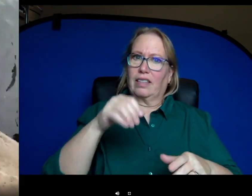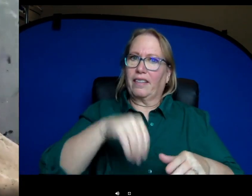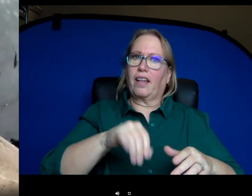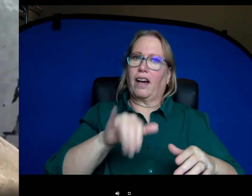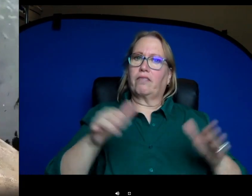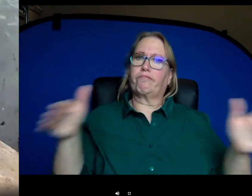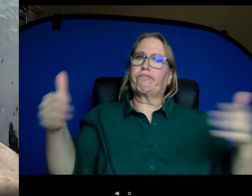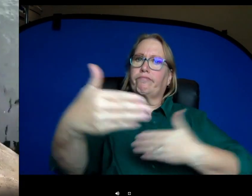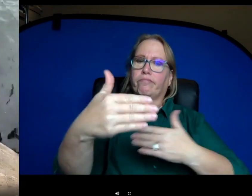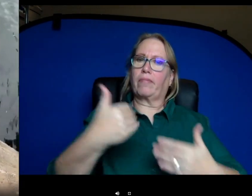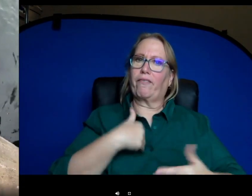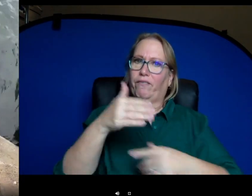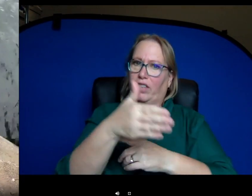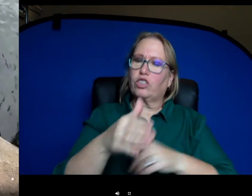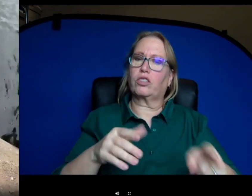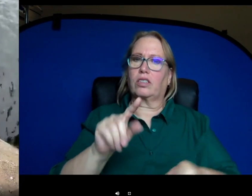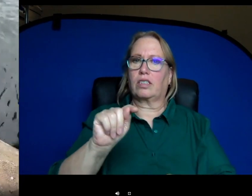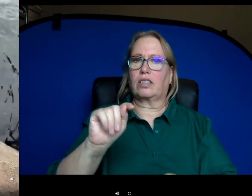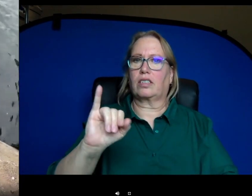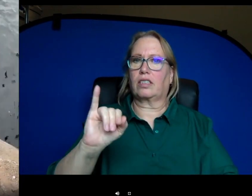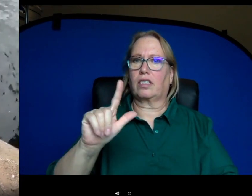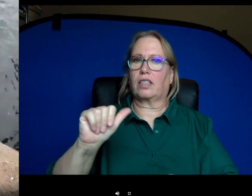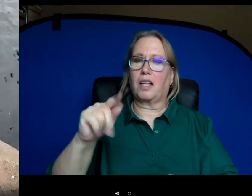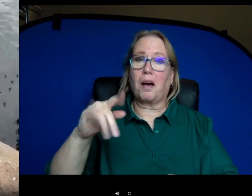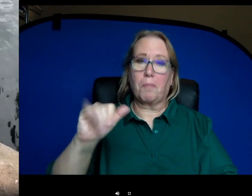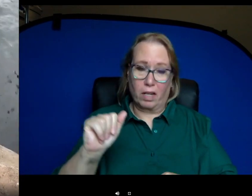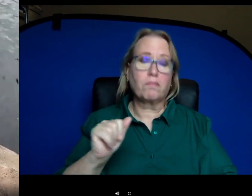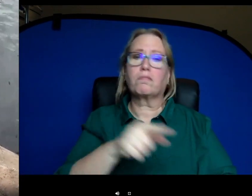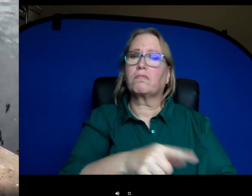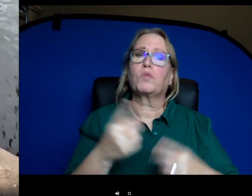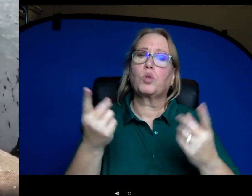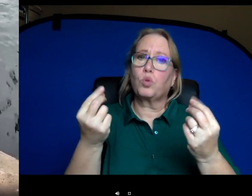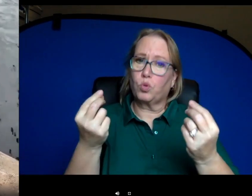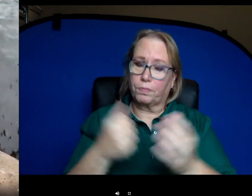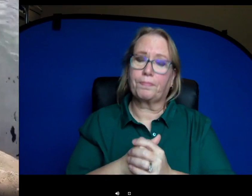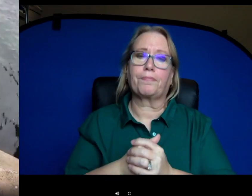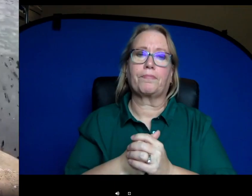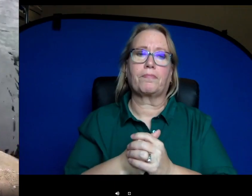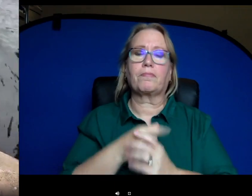they actually have an important job. They help us keep the pool clean by